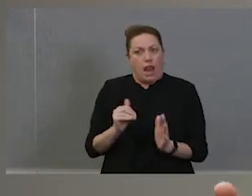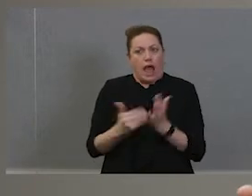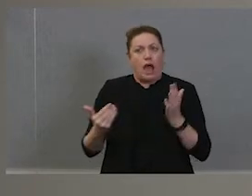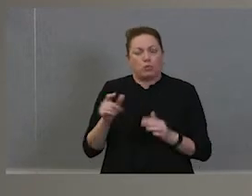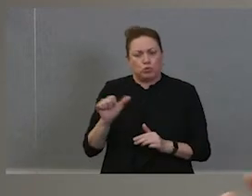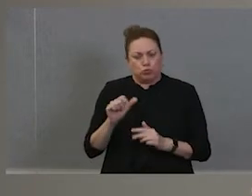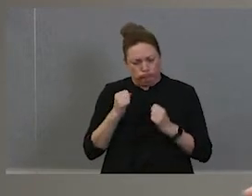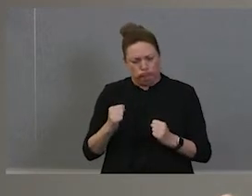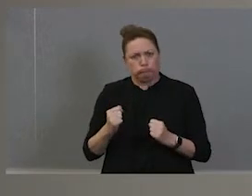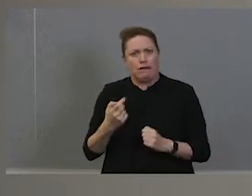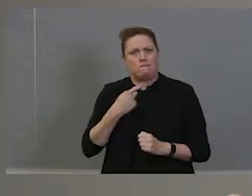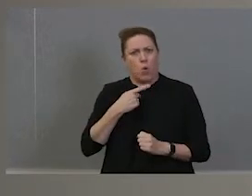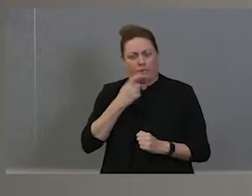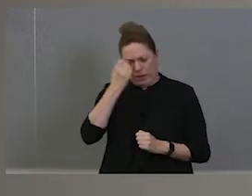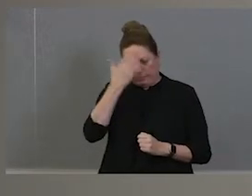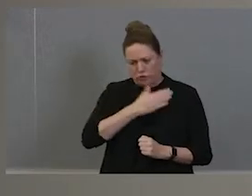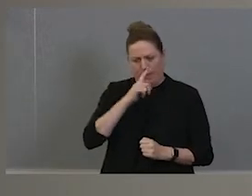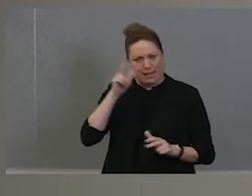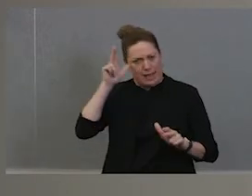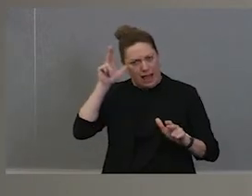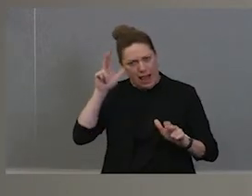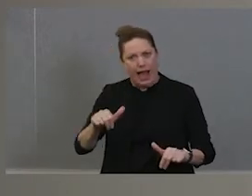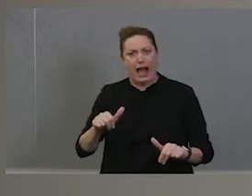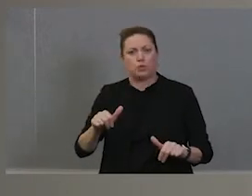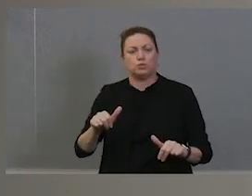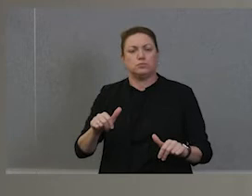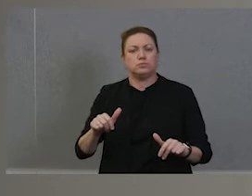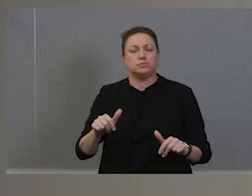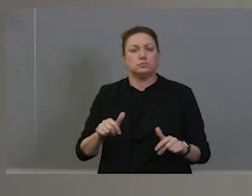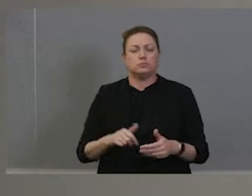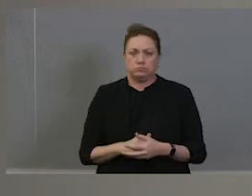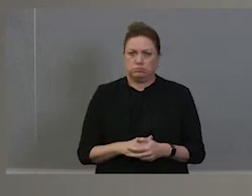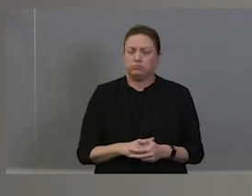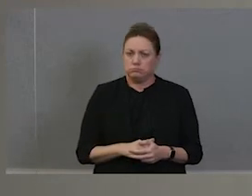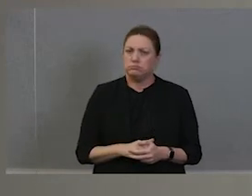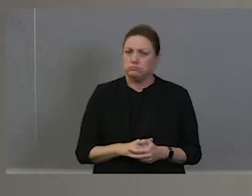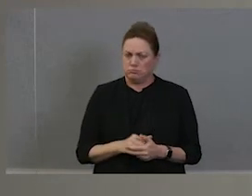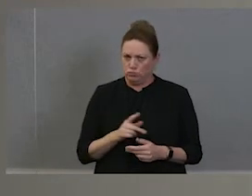should come out loud in there and we should get bolder and we still